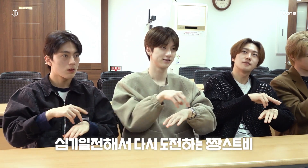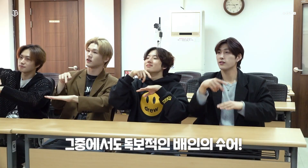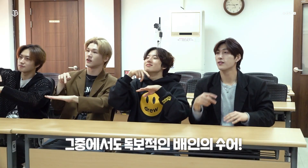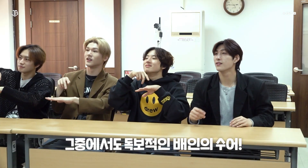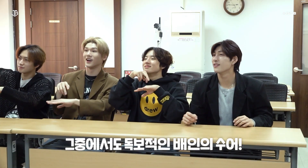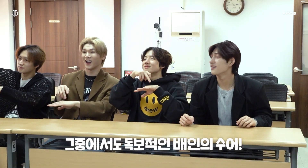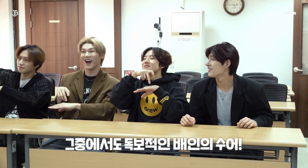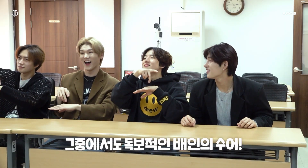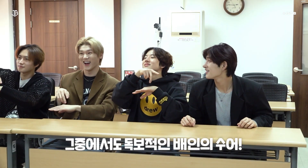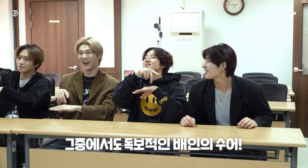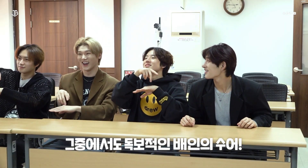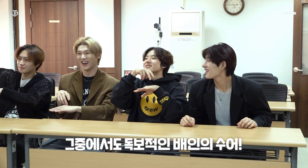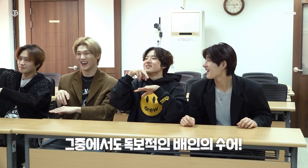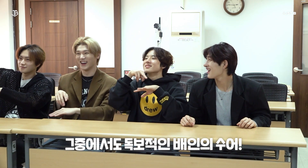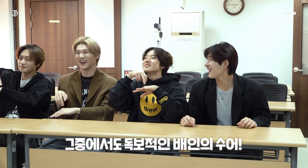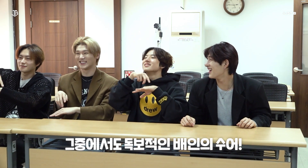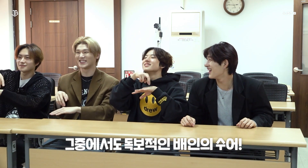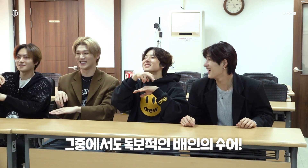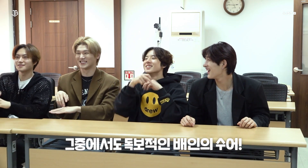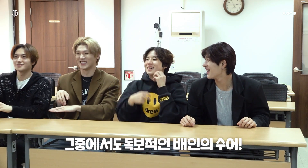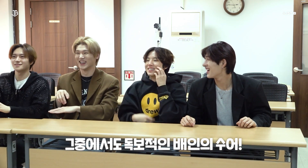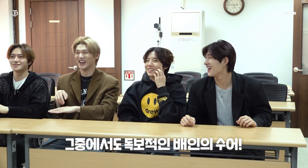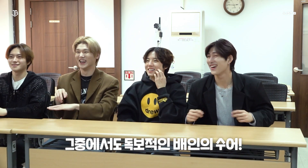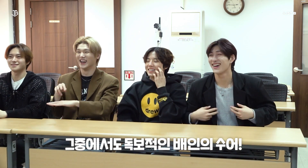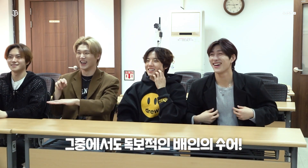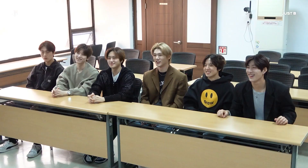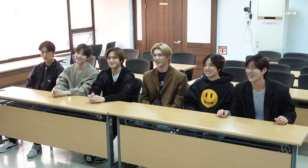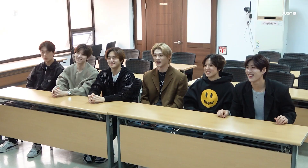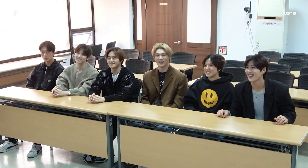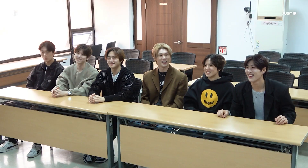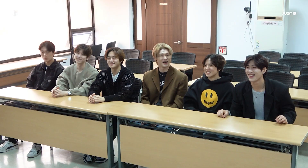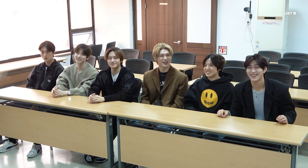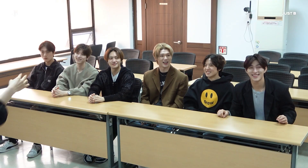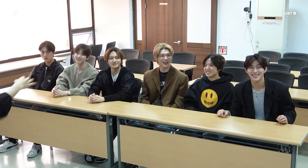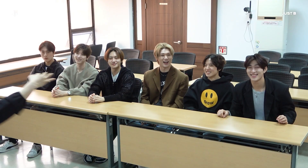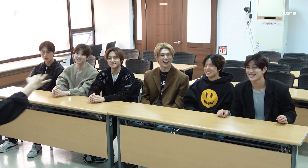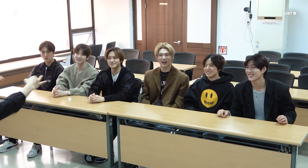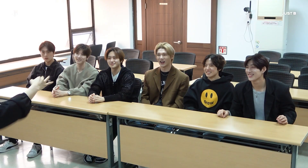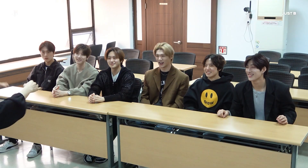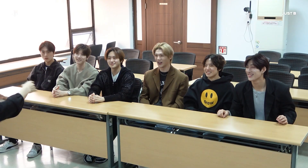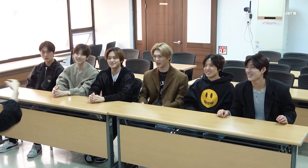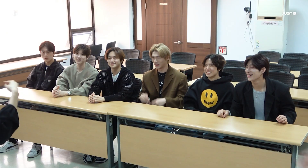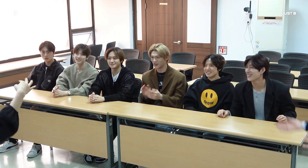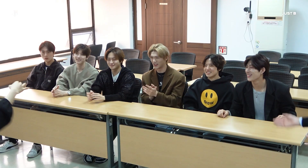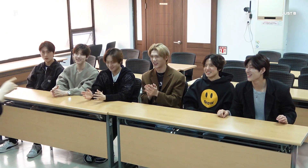[Bain's sign language stands out] I think it's okay now She says you're amazing at it